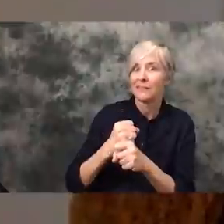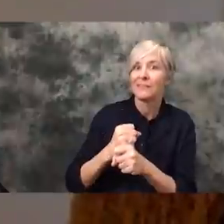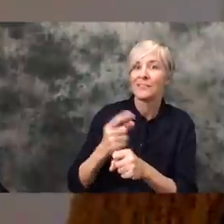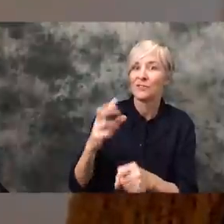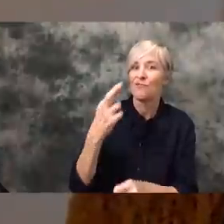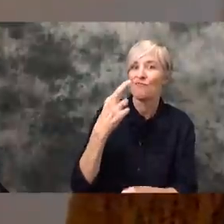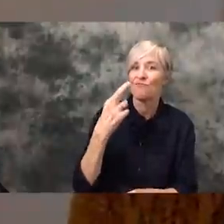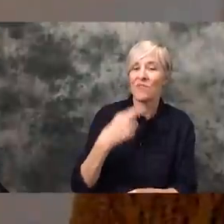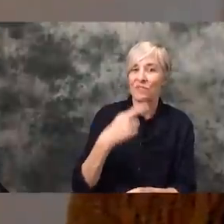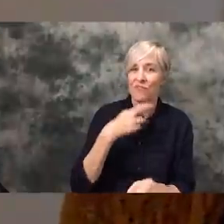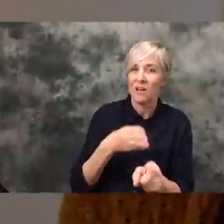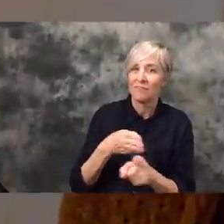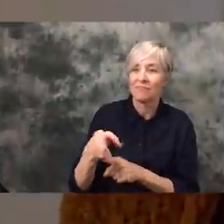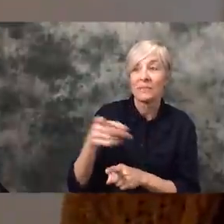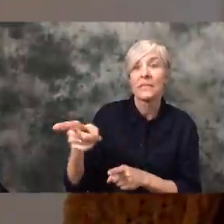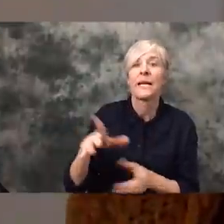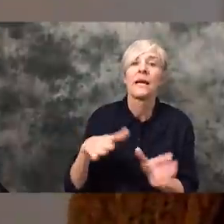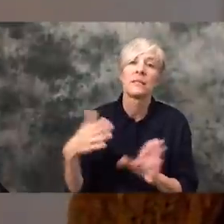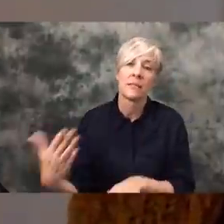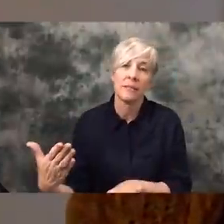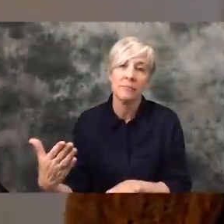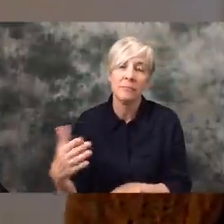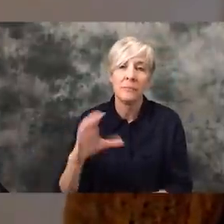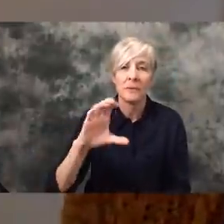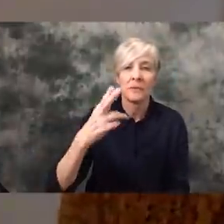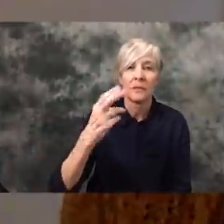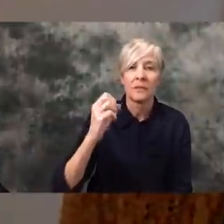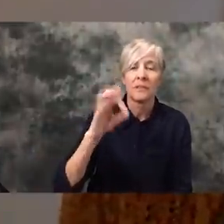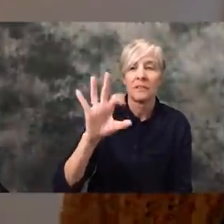in the restaurant industry, passed away. So, Chef Floyd Cardoz